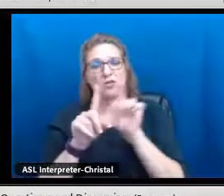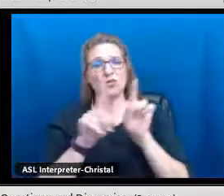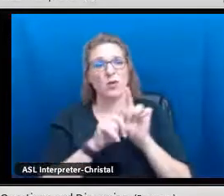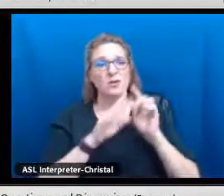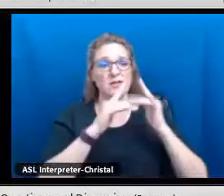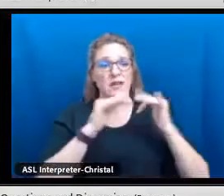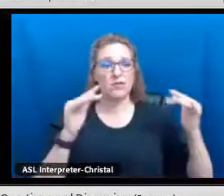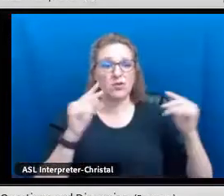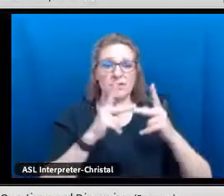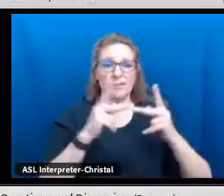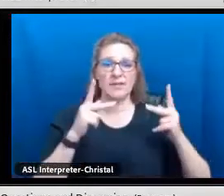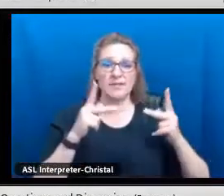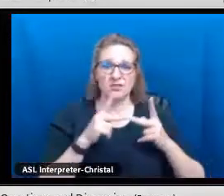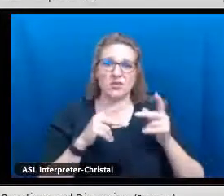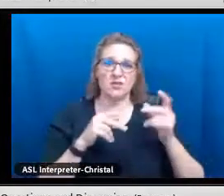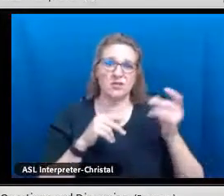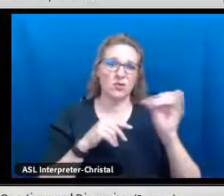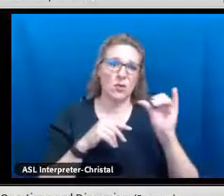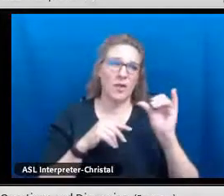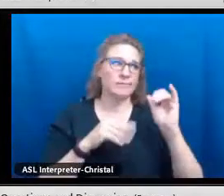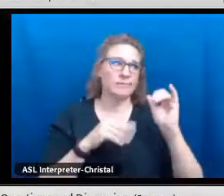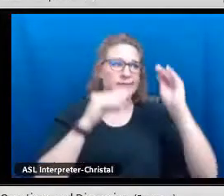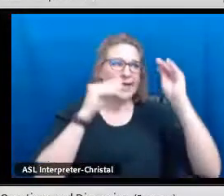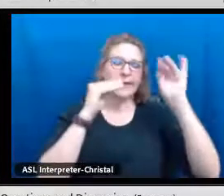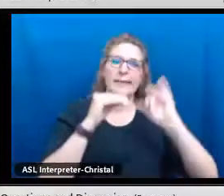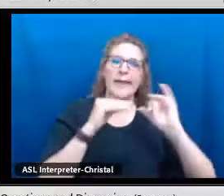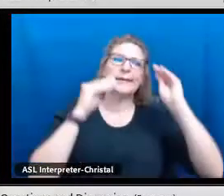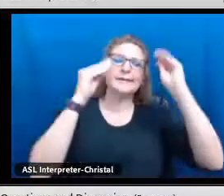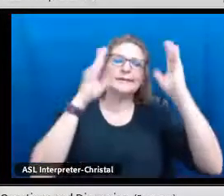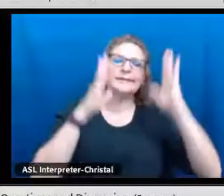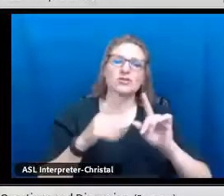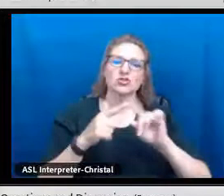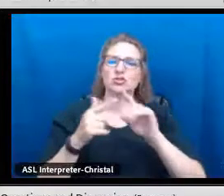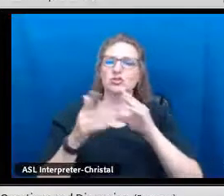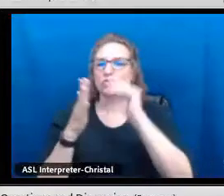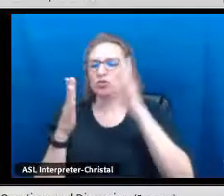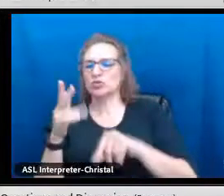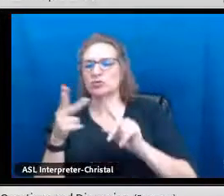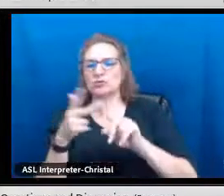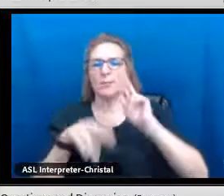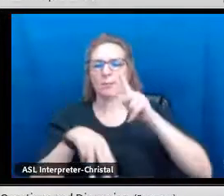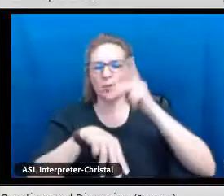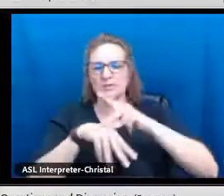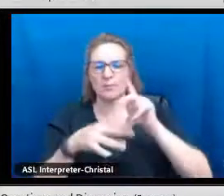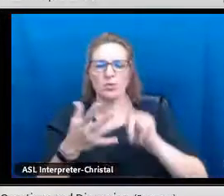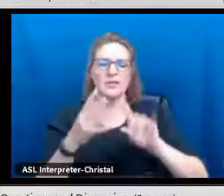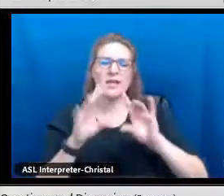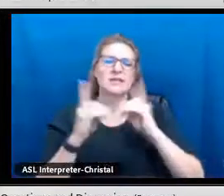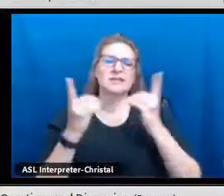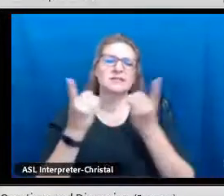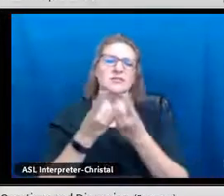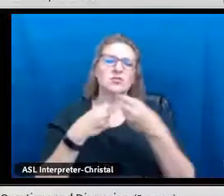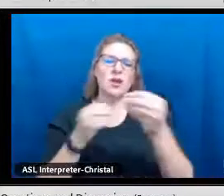from a variety of diverse backgrounds as well as the variety of diverse positions such as